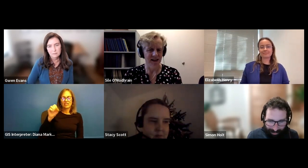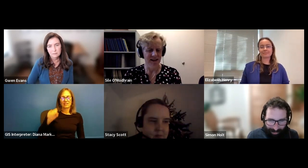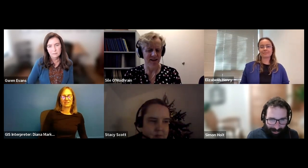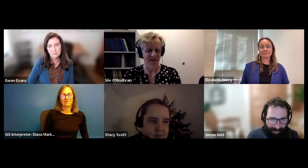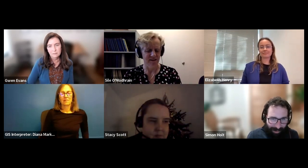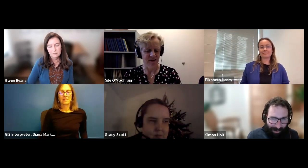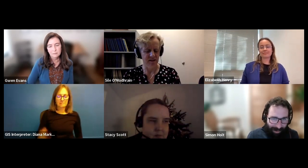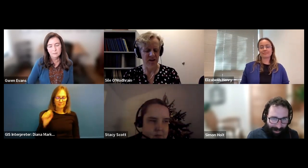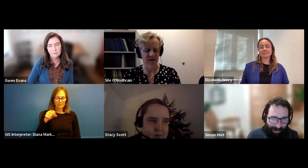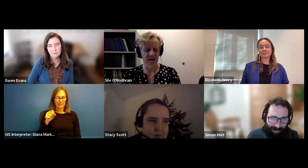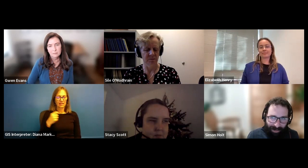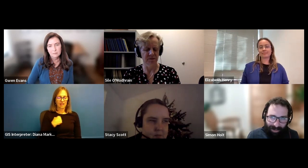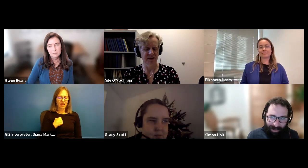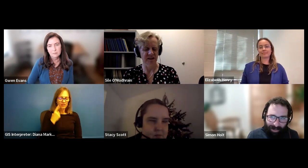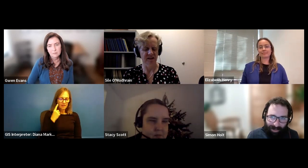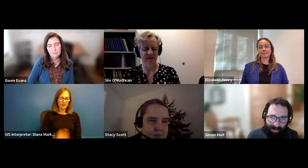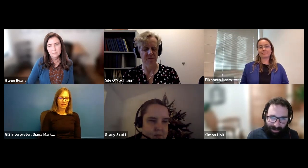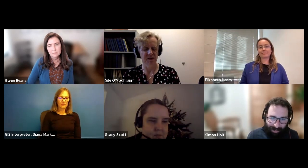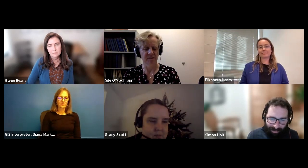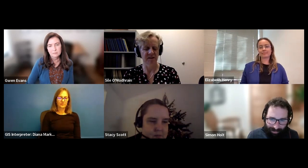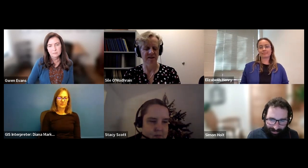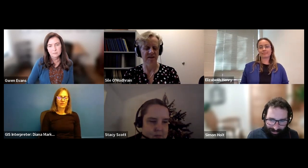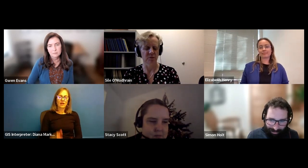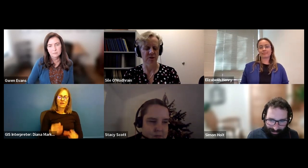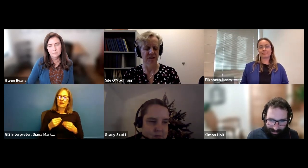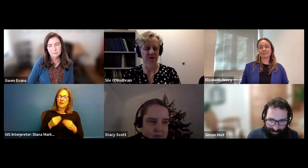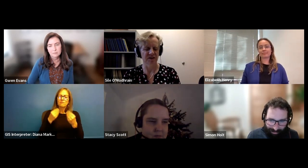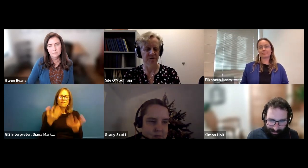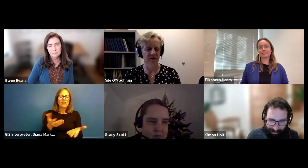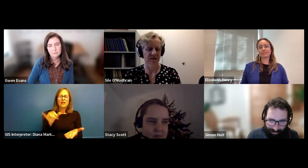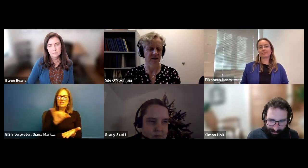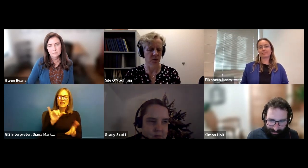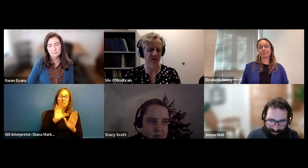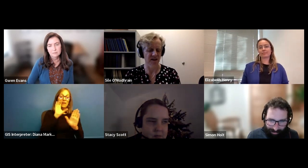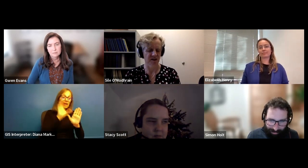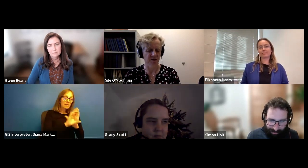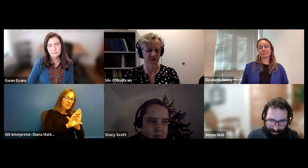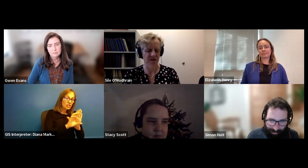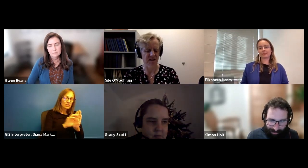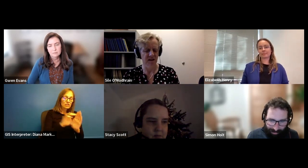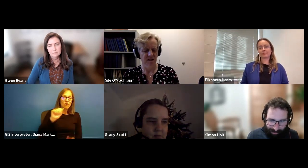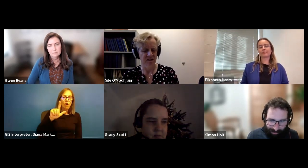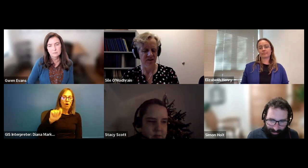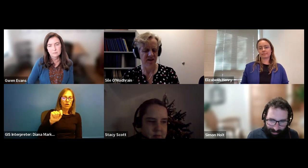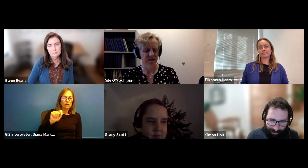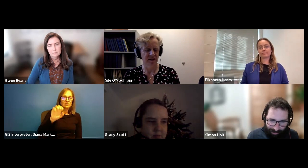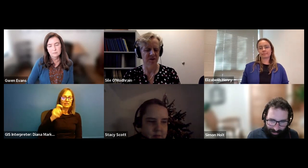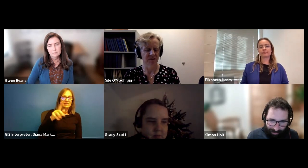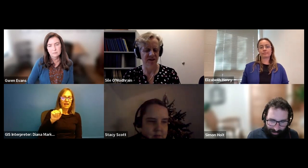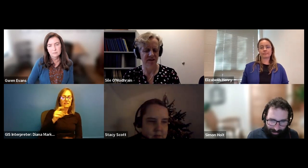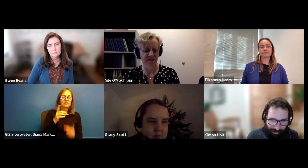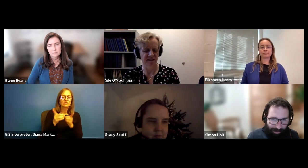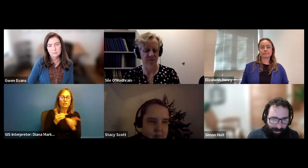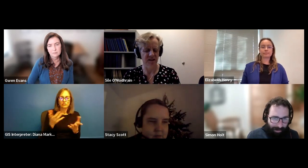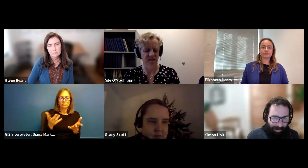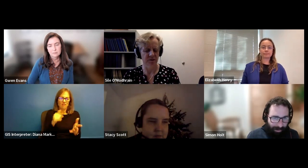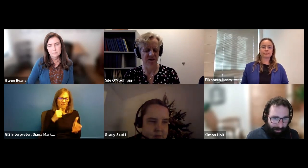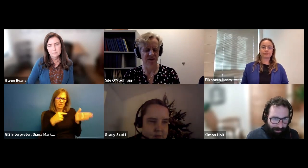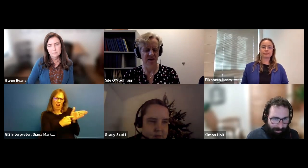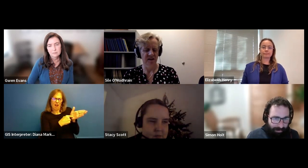Sile O'Modhrain: erez agmoni. Yes, I think I mean providing the same kind of things as you would for images and figures, Like all text descriptions, they don't necessarily have to be on the slides. They can be in the notes one hundred and fifty,